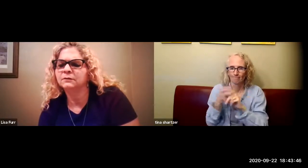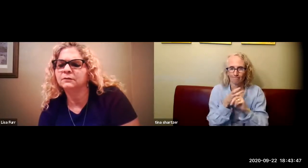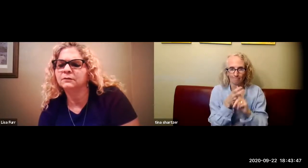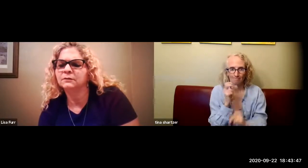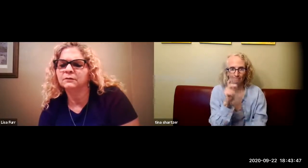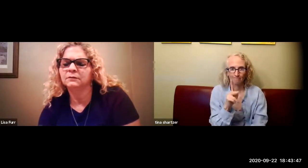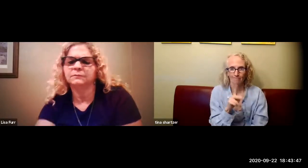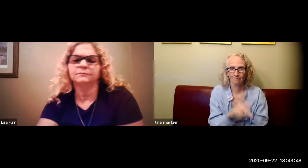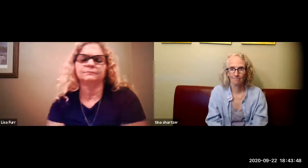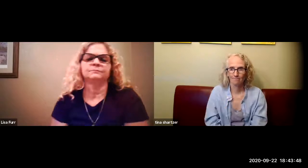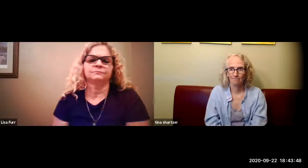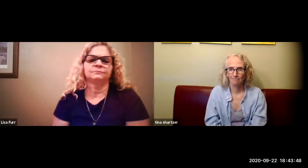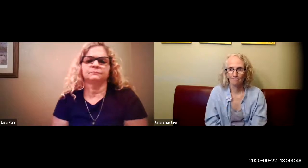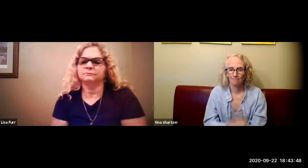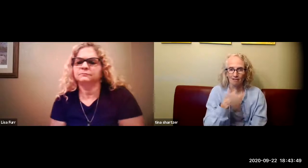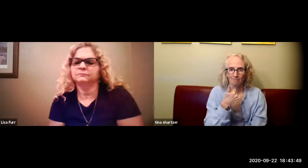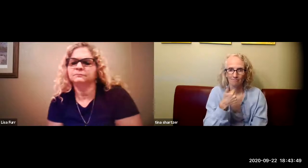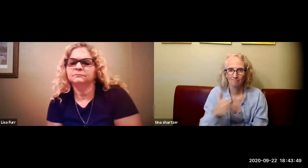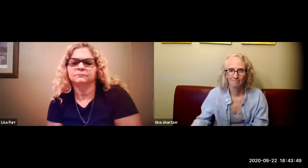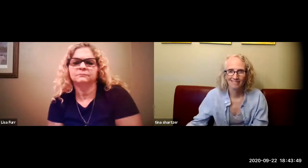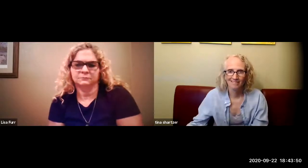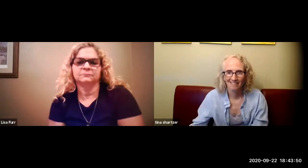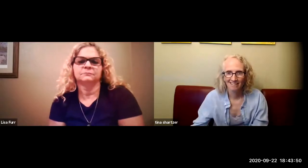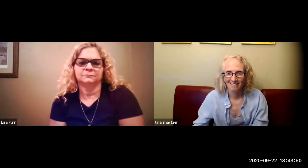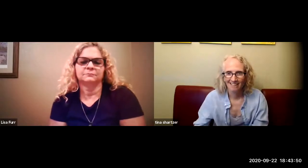we will then start recruiting at that point